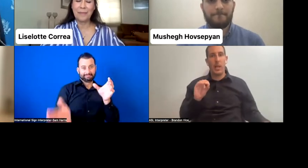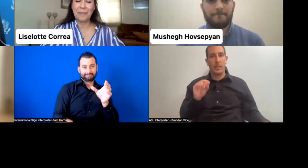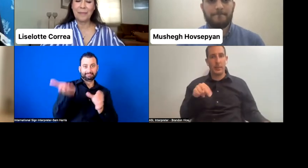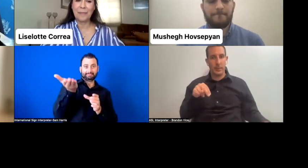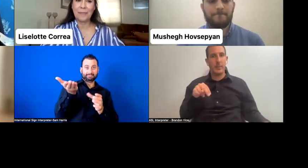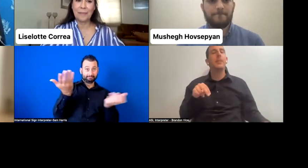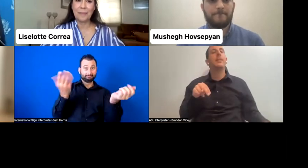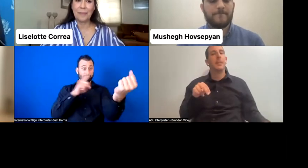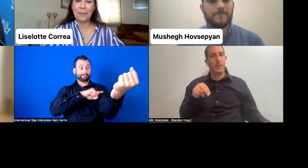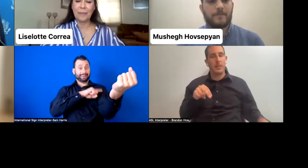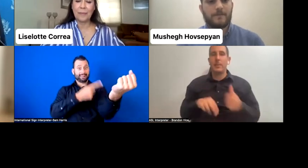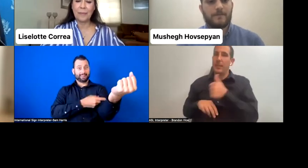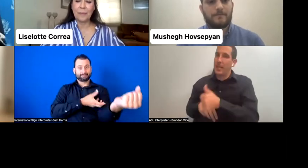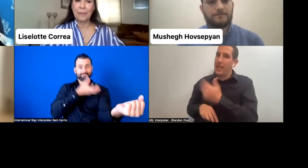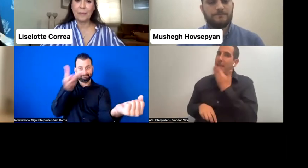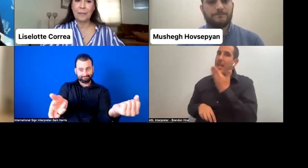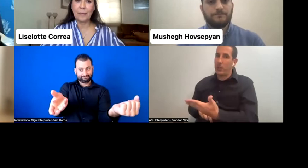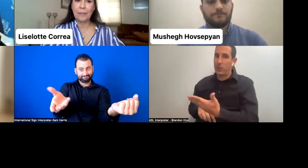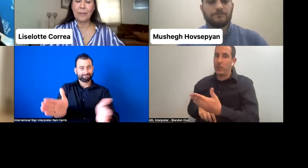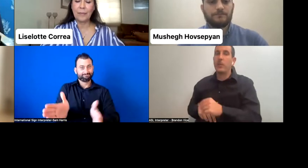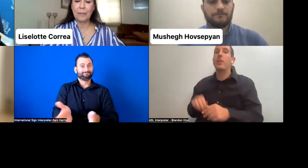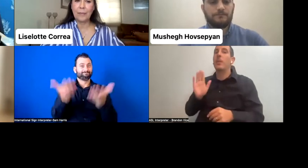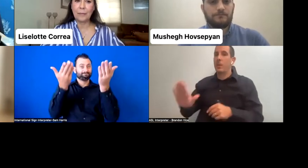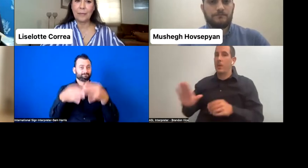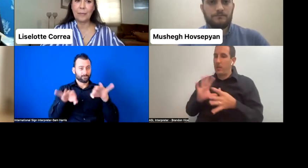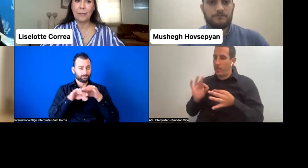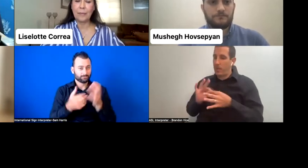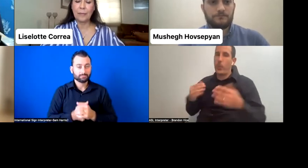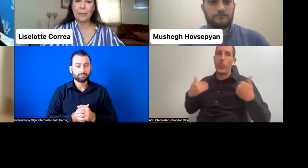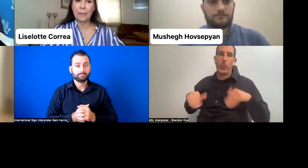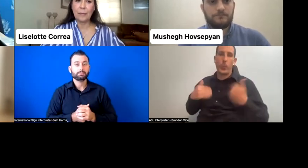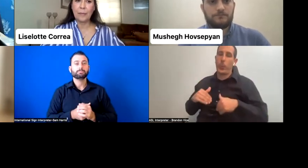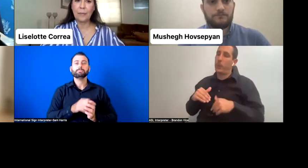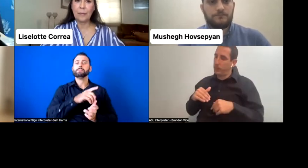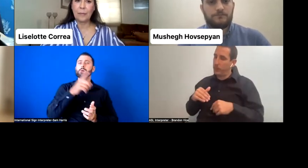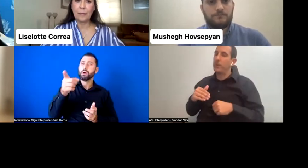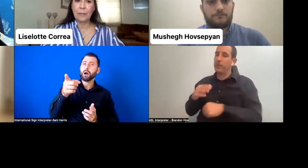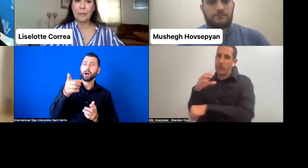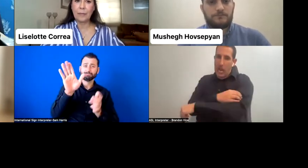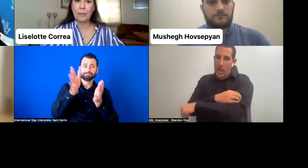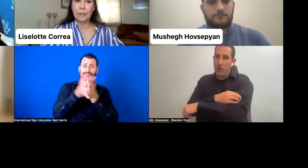My pleasure. Your comments are very powerful. And it's true. And it's really important for us to really see